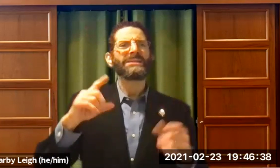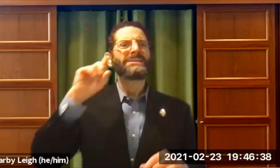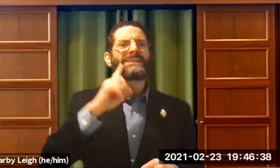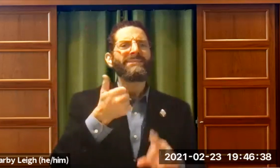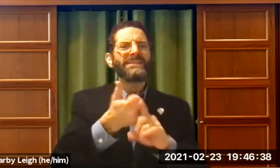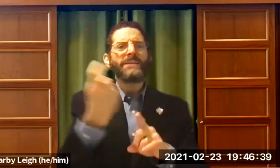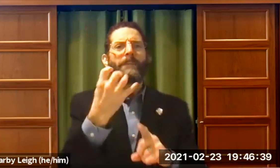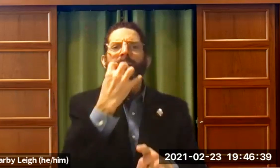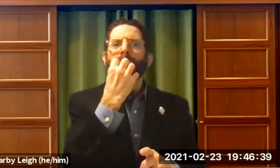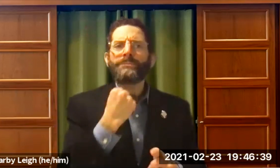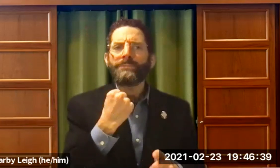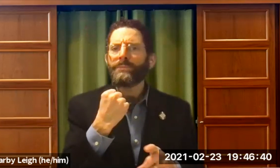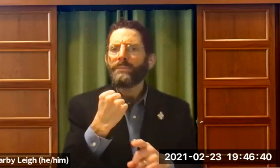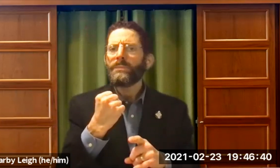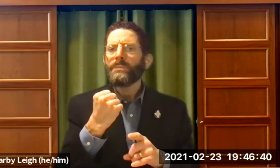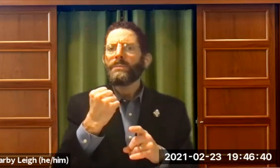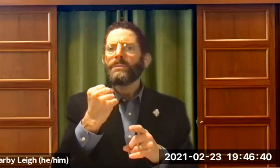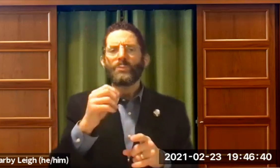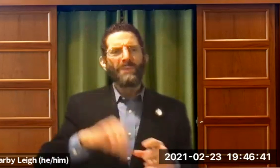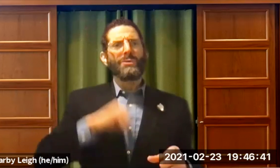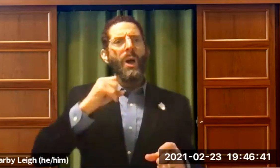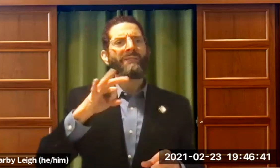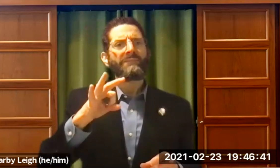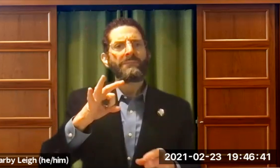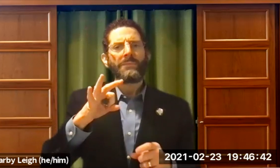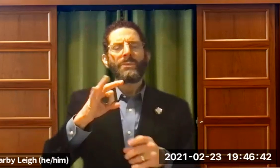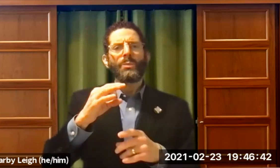taught me that deafness itself is something to be cherished,